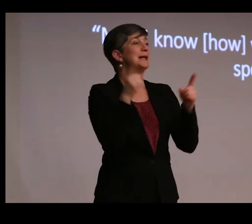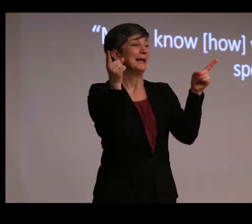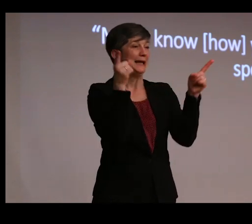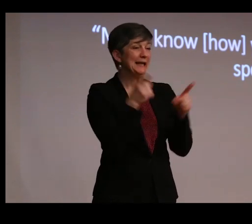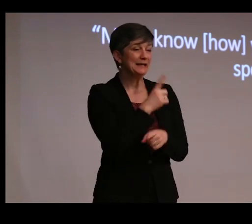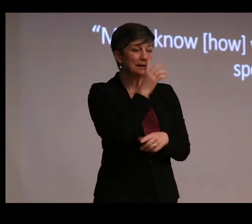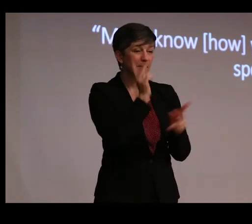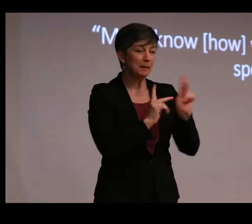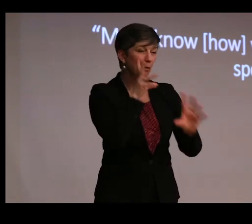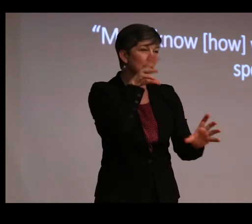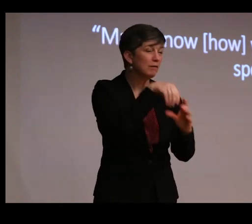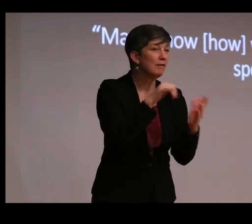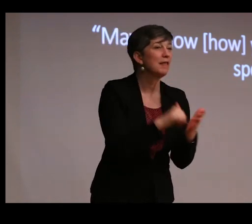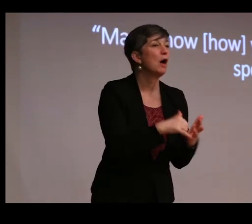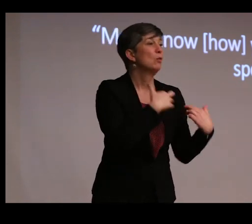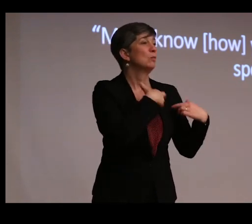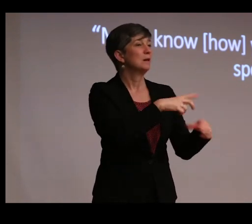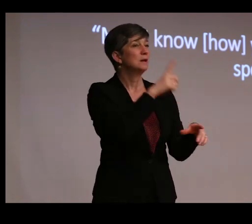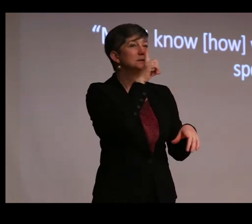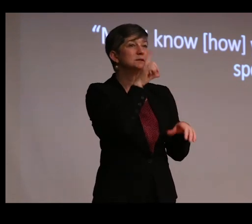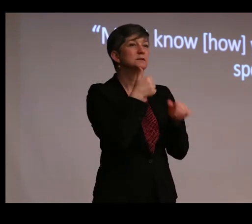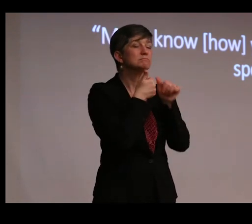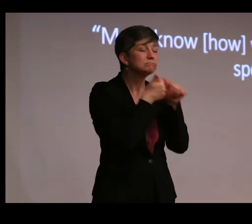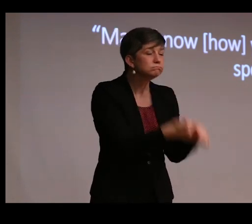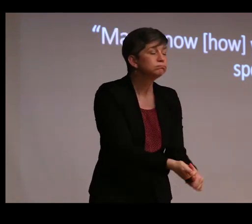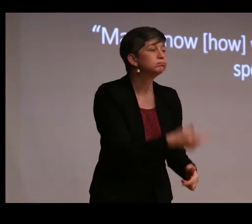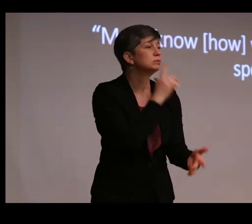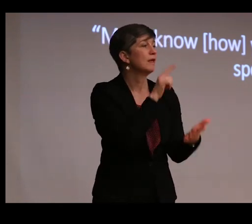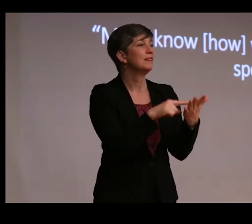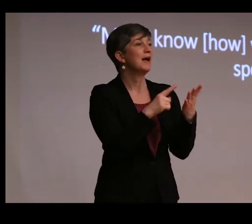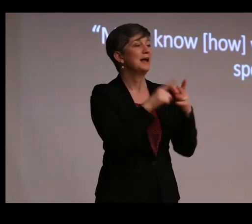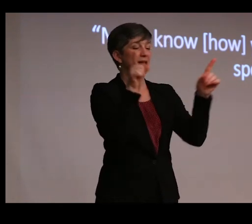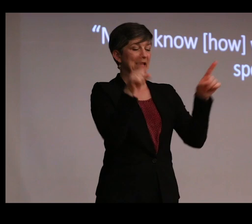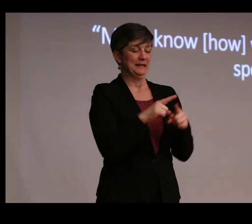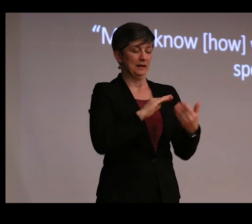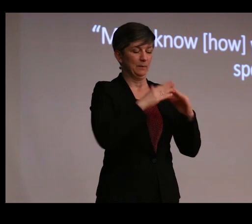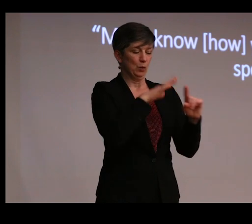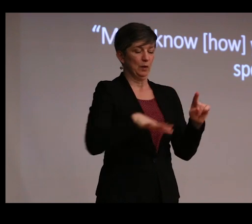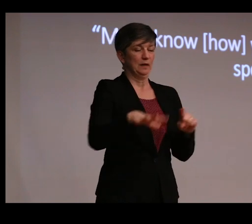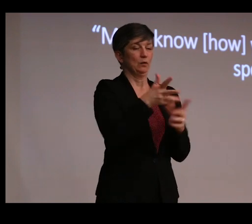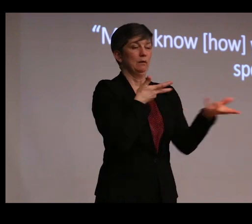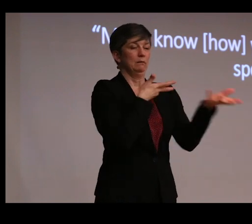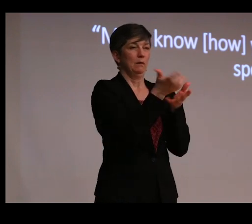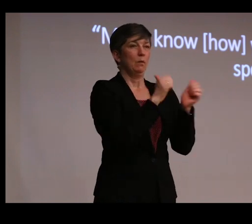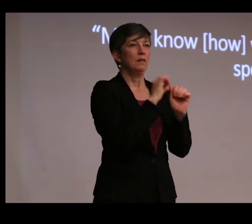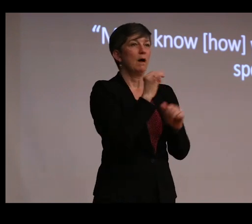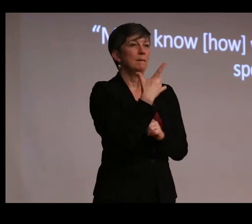Indian religious devotees and practitioners, and Indian communities who are interacting with these objects.